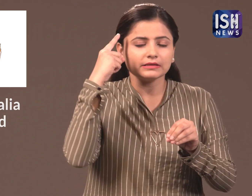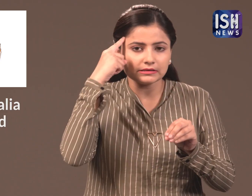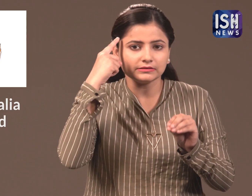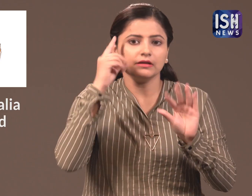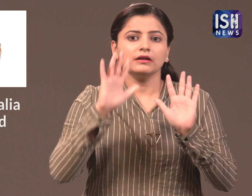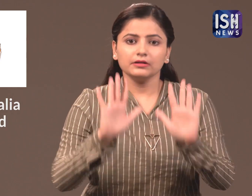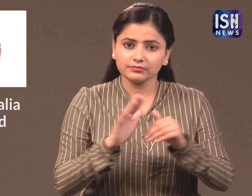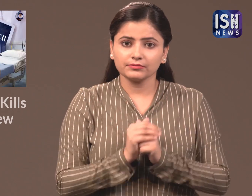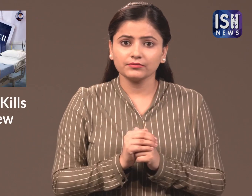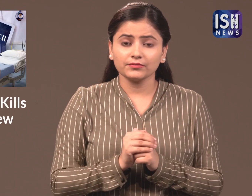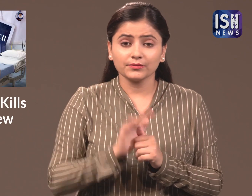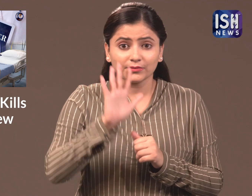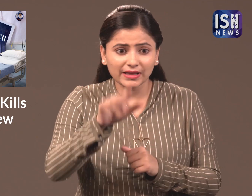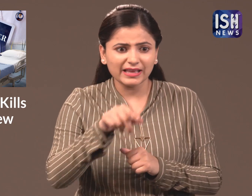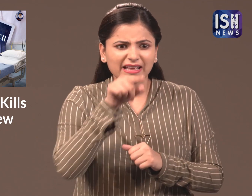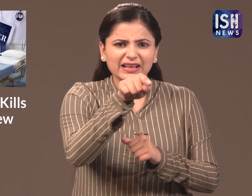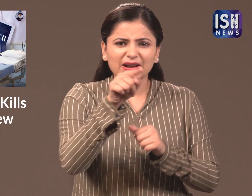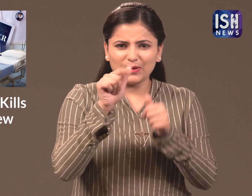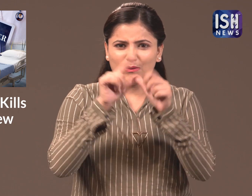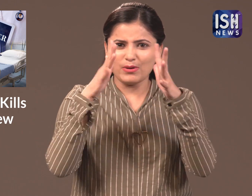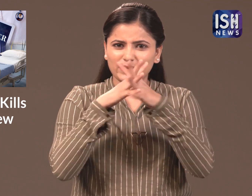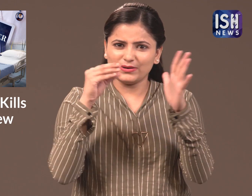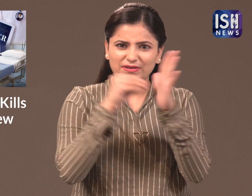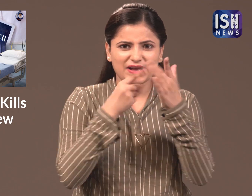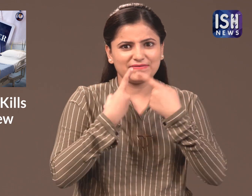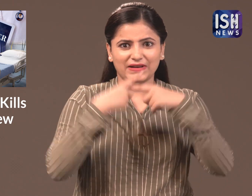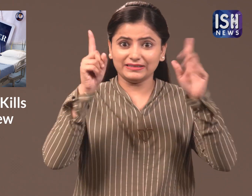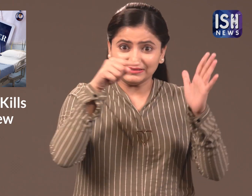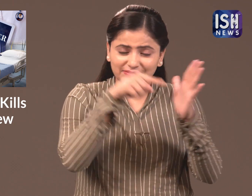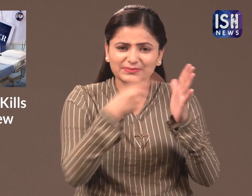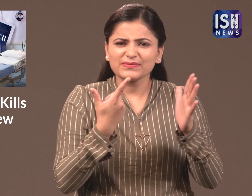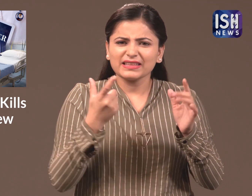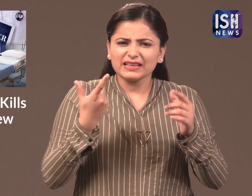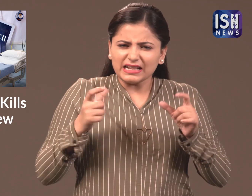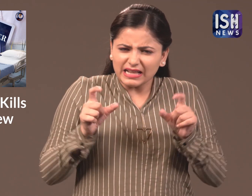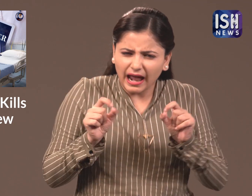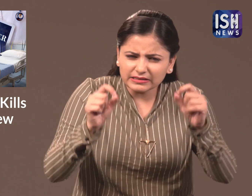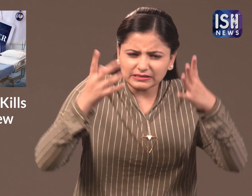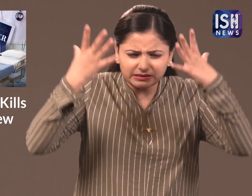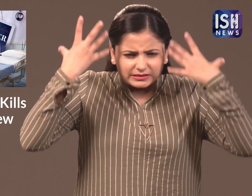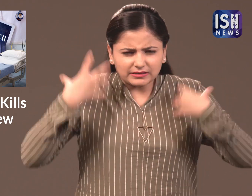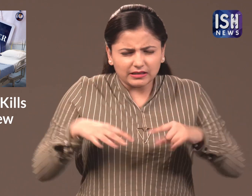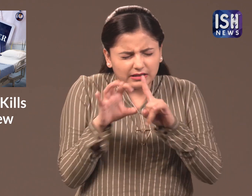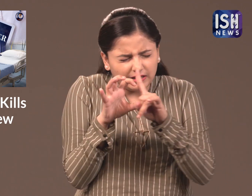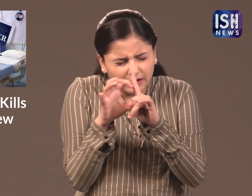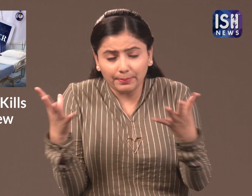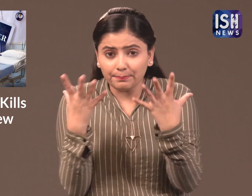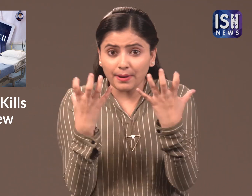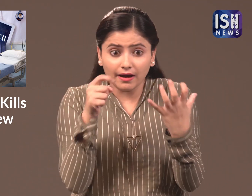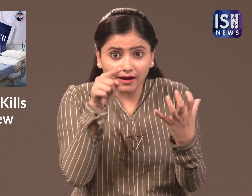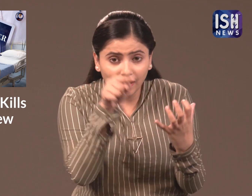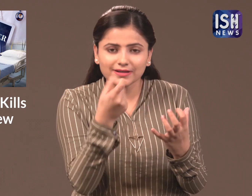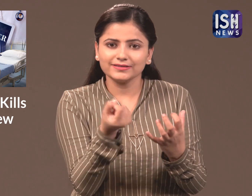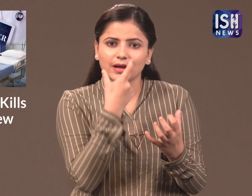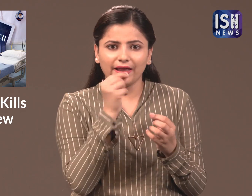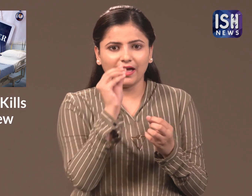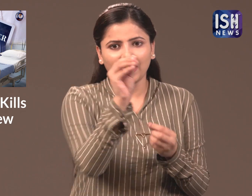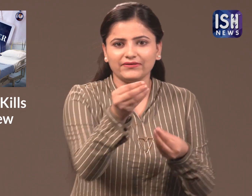similar laws the law to allow terminally ill patients to legally end their life